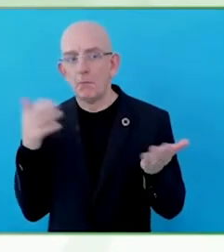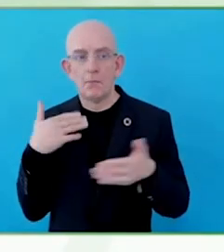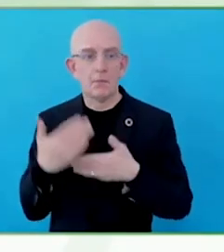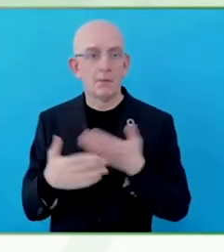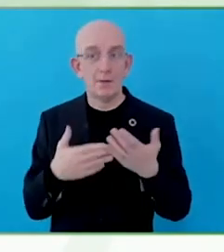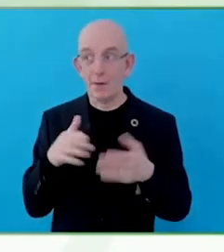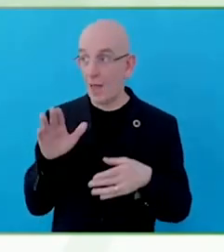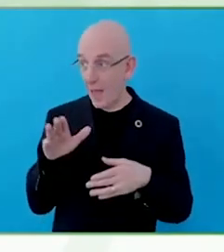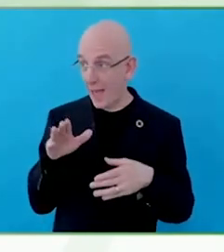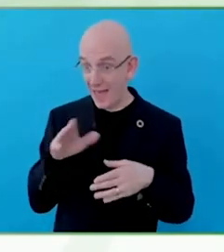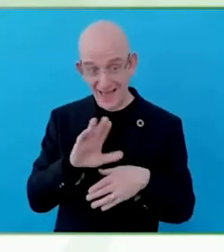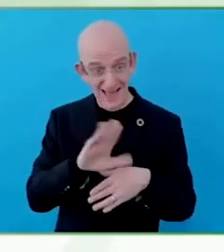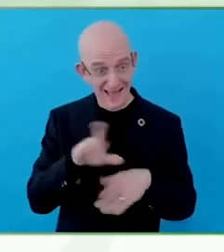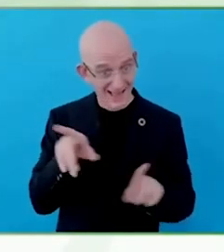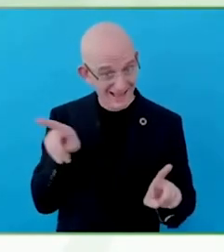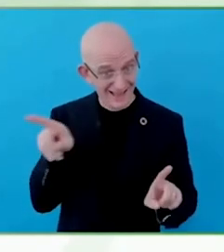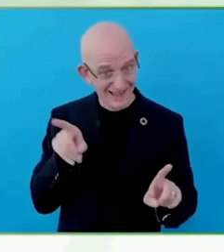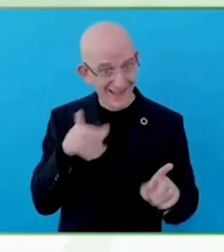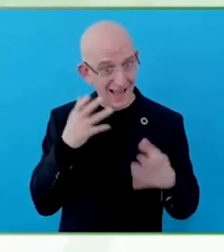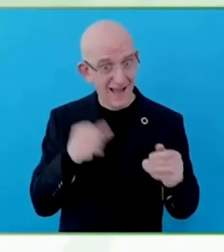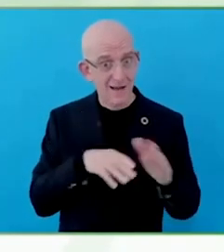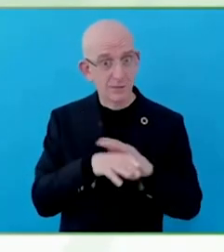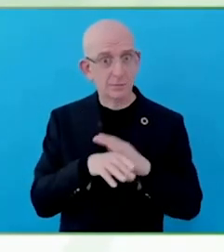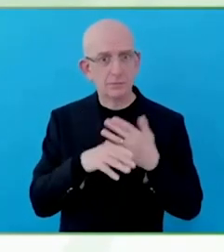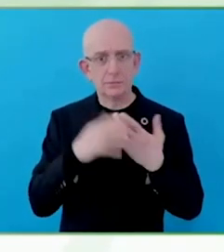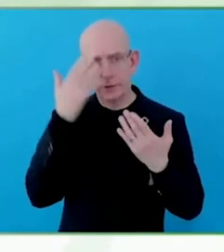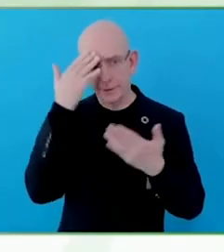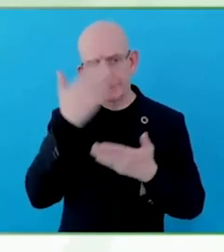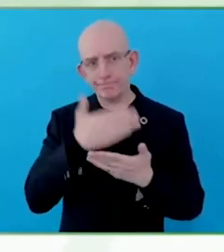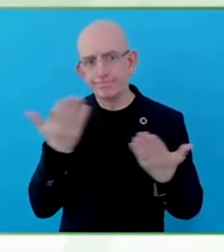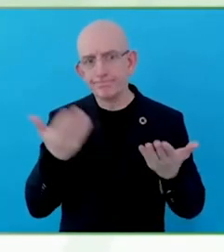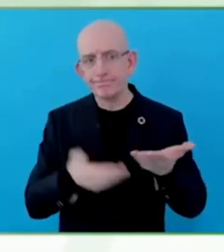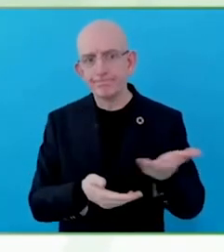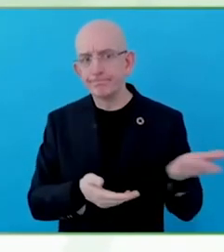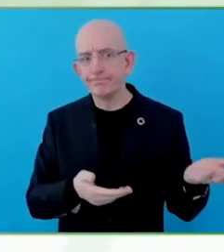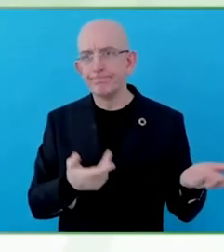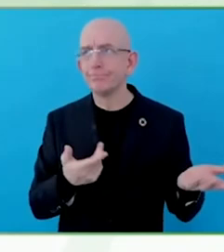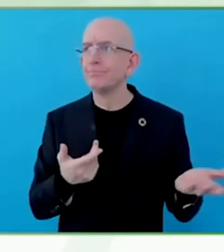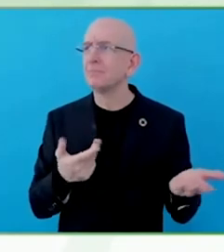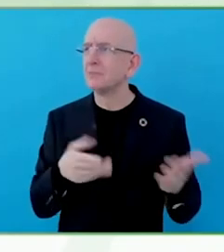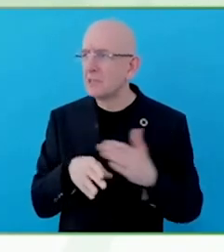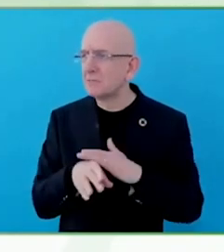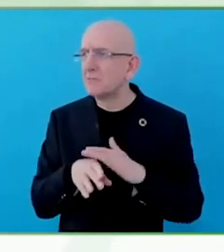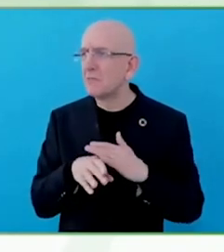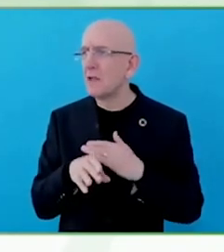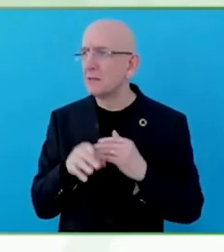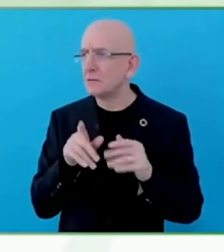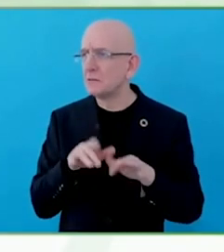It is about creating awareness for stakeholders. That is always a struggle, a challenge.